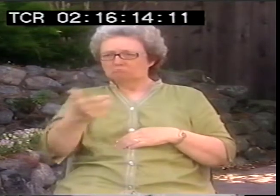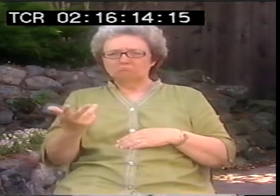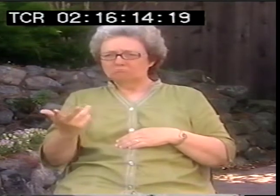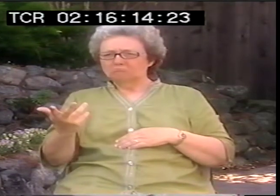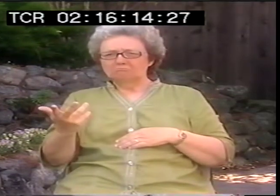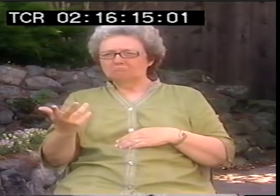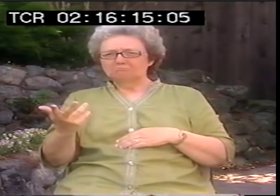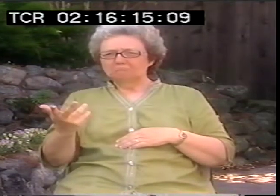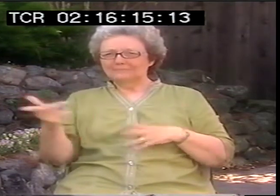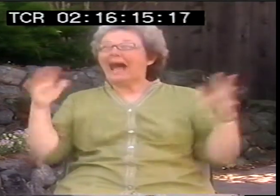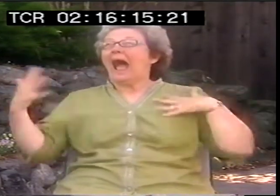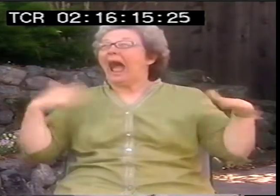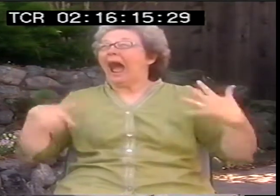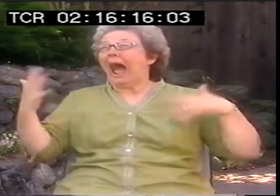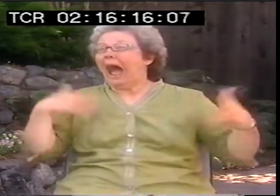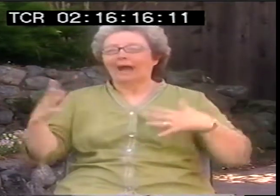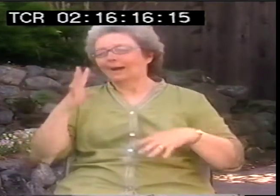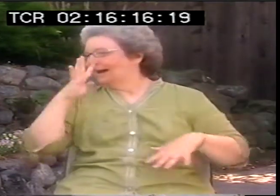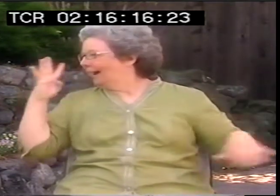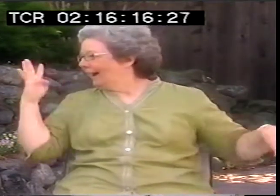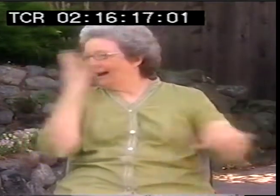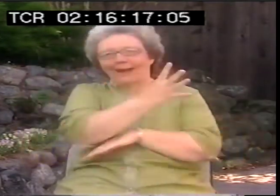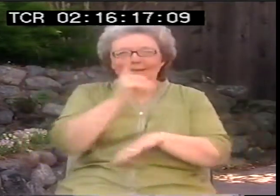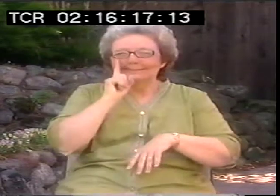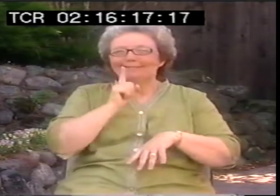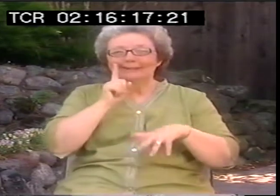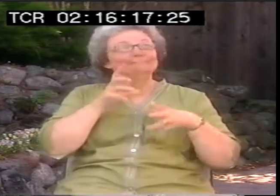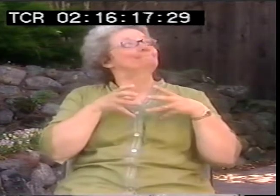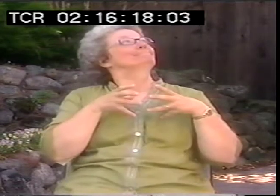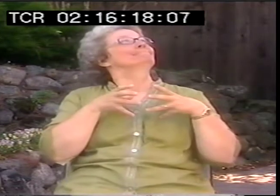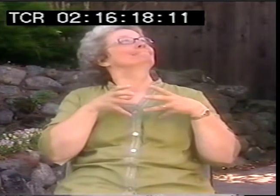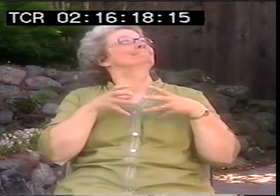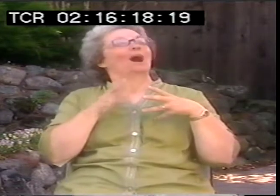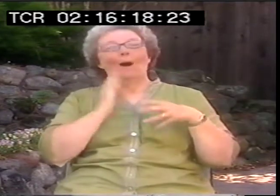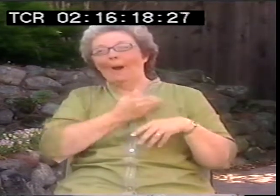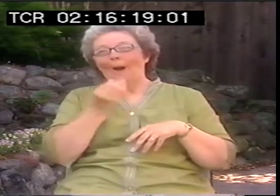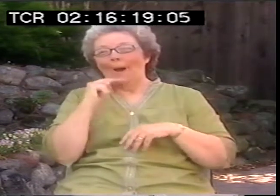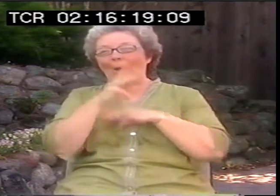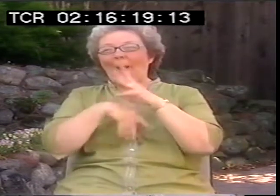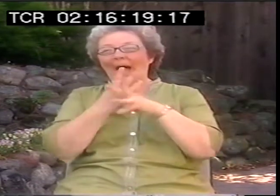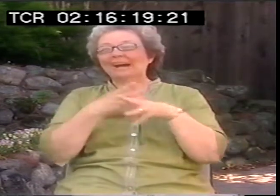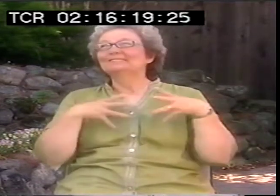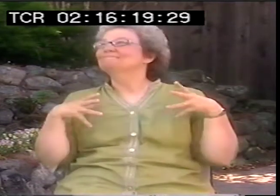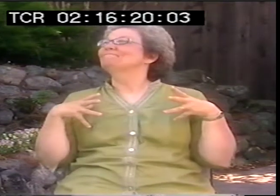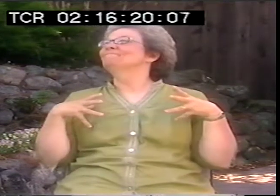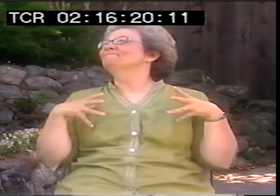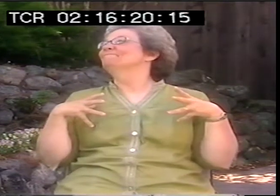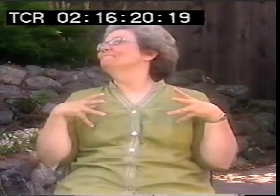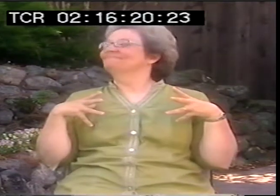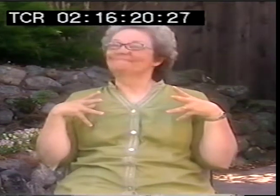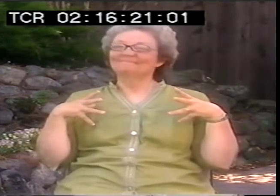I didn't have a clue what any of it meant. There was all this excitement going on. And we deaf kids were in our own little world, our own little bubble.